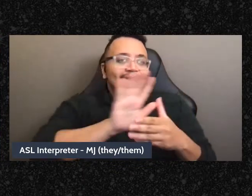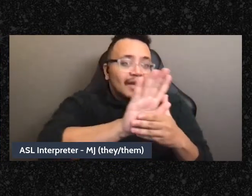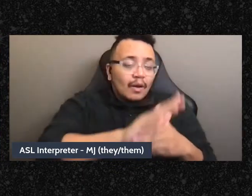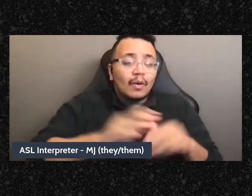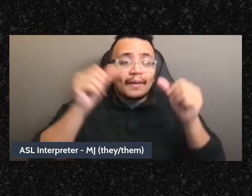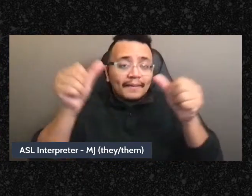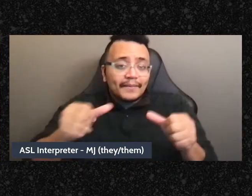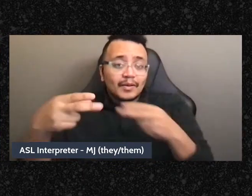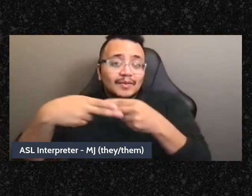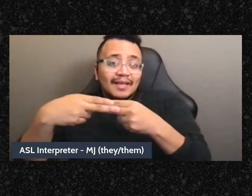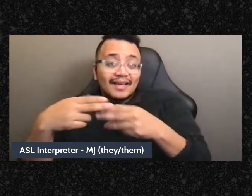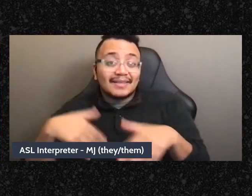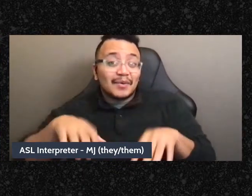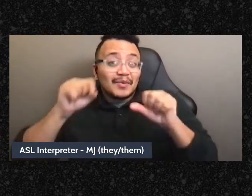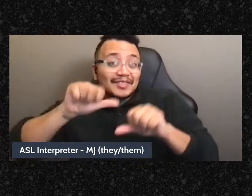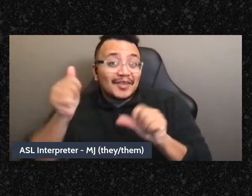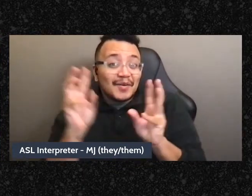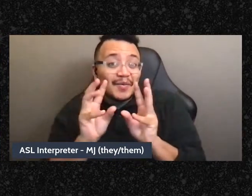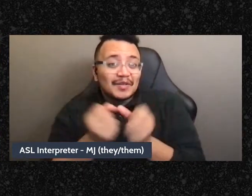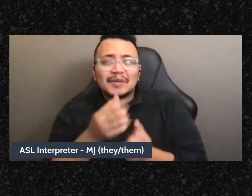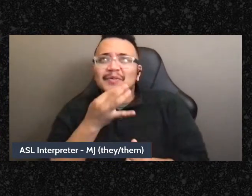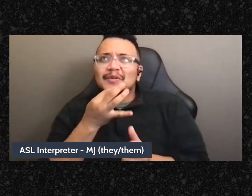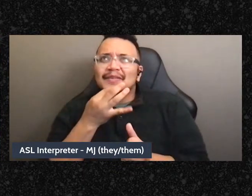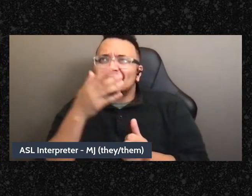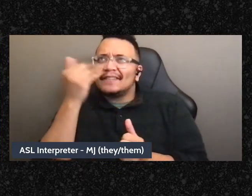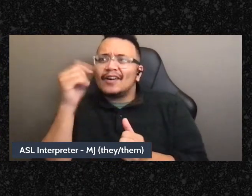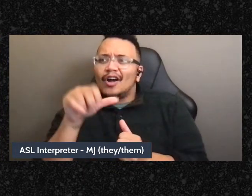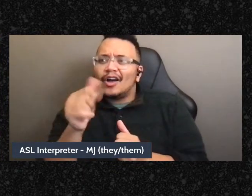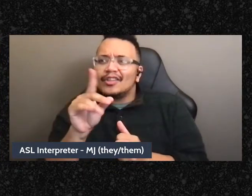have another workshop coming up. I can't remember what day but it's on the website maybe hope knows